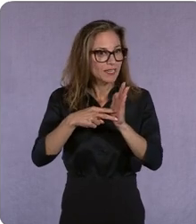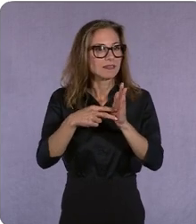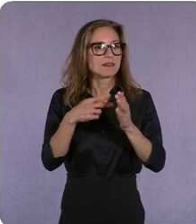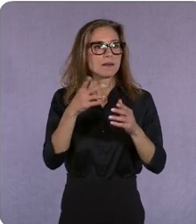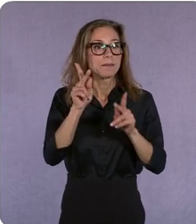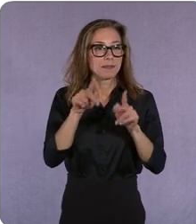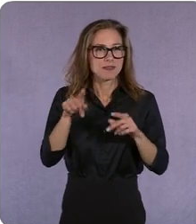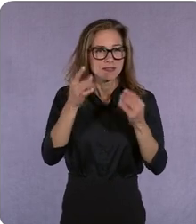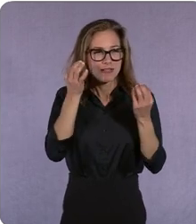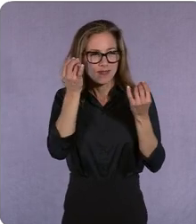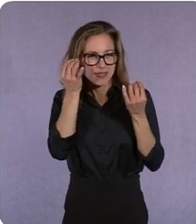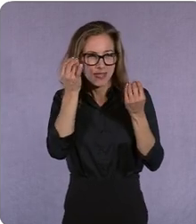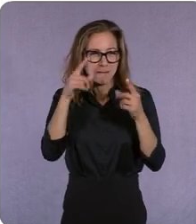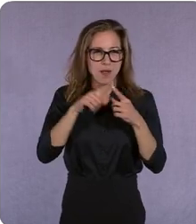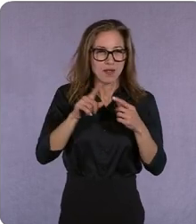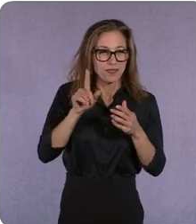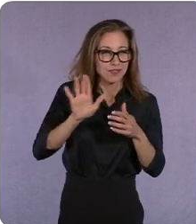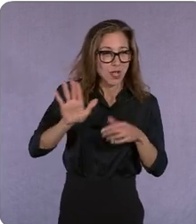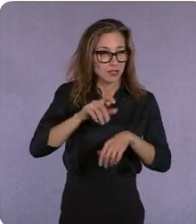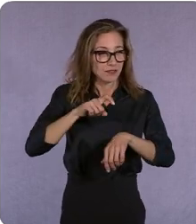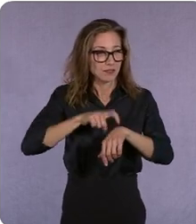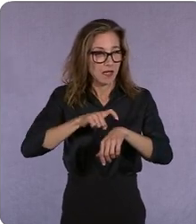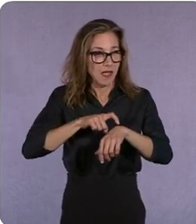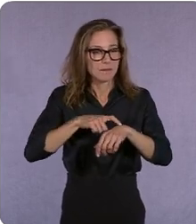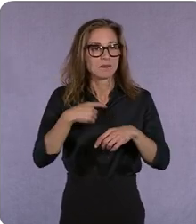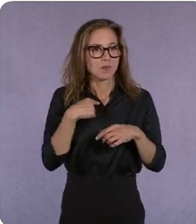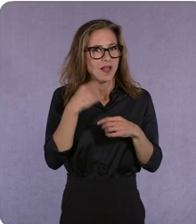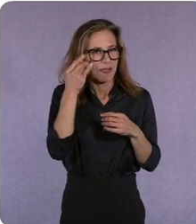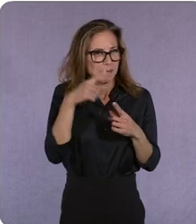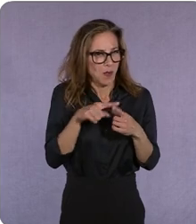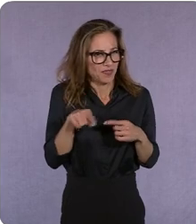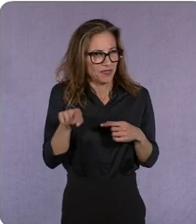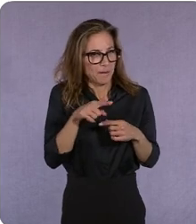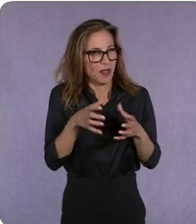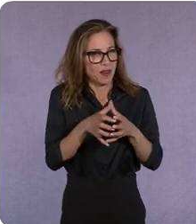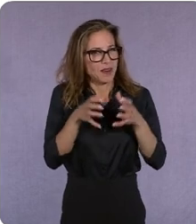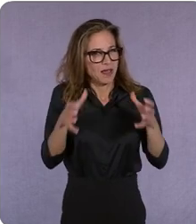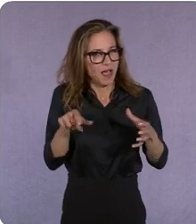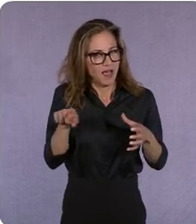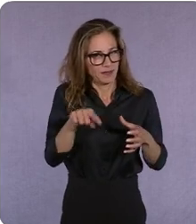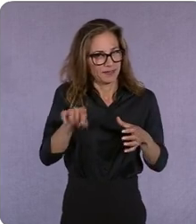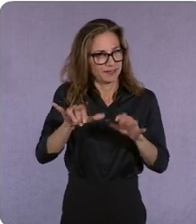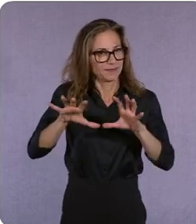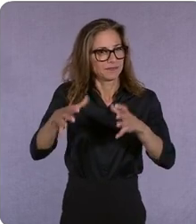and so we think a lot about that viewer and and somewhat paradoxically they're also everywhere